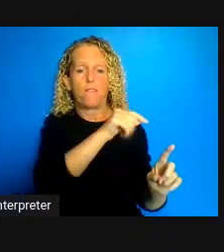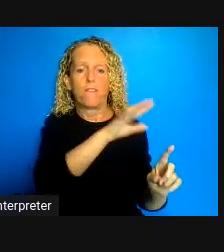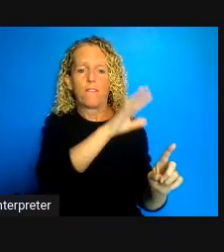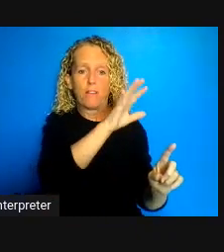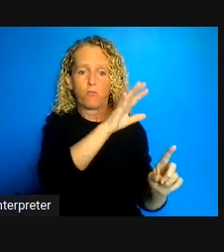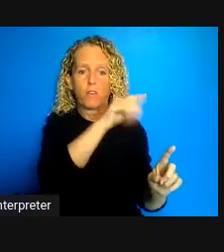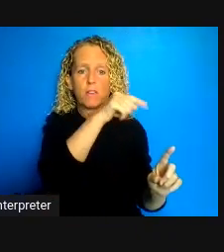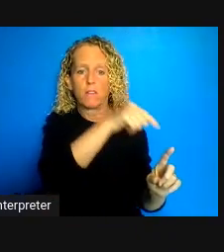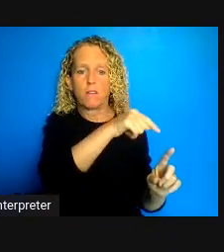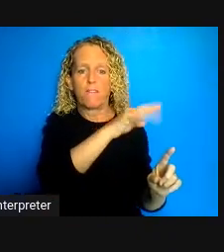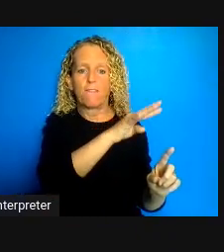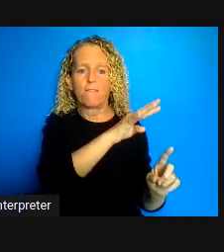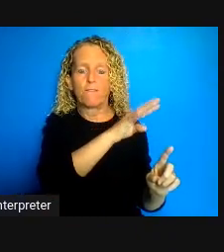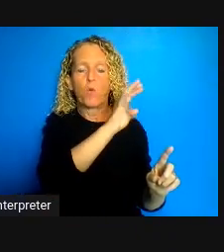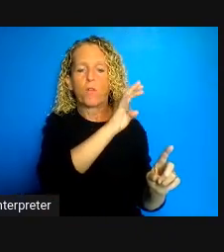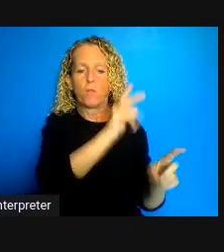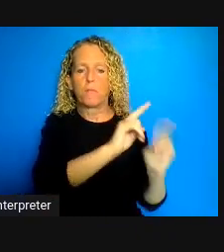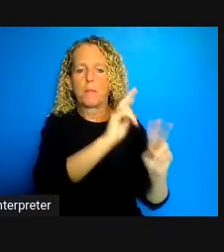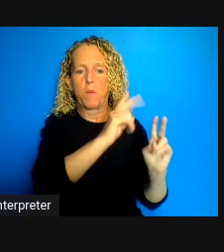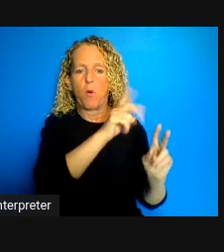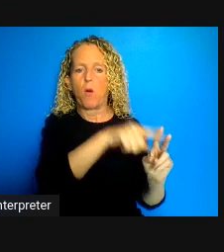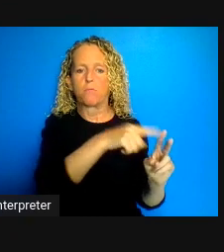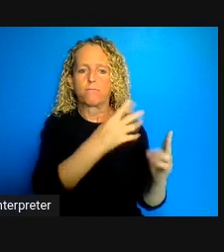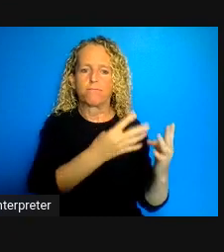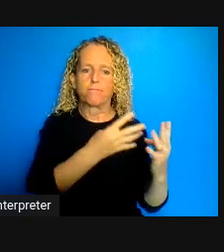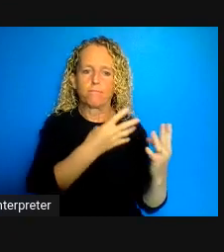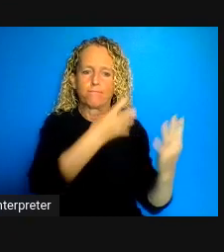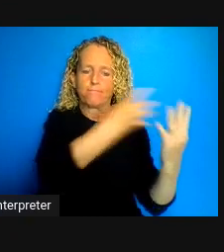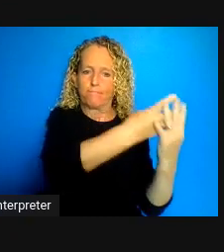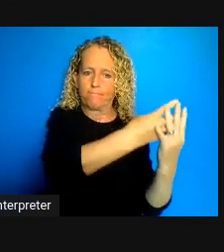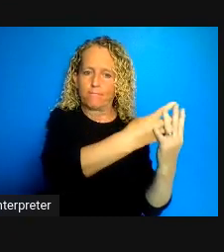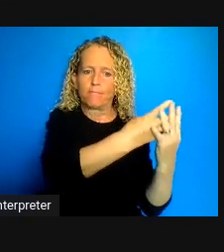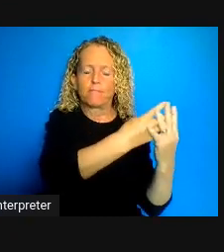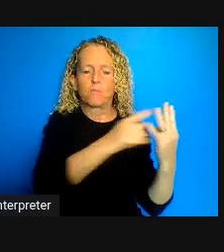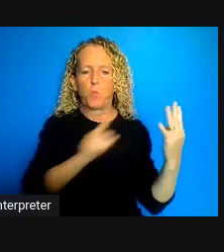are incarcerated people that means that there is any rate of infection in